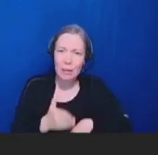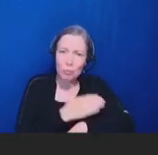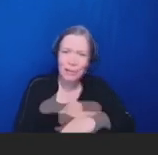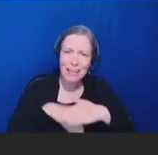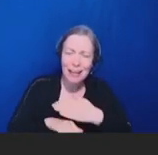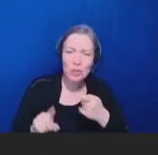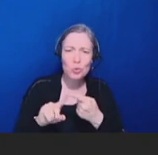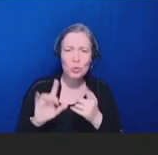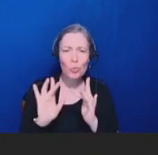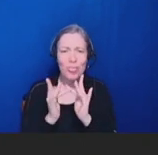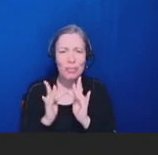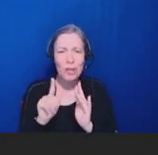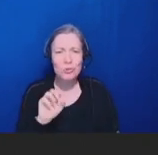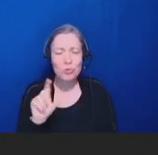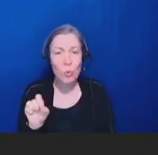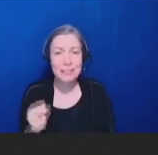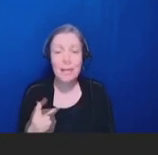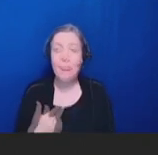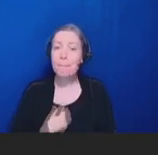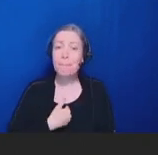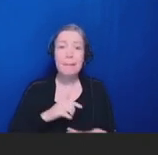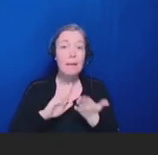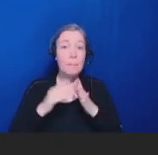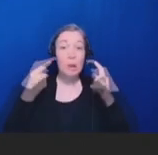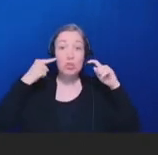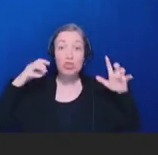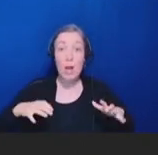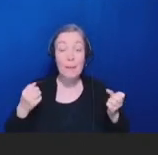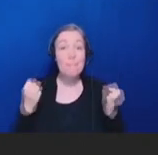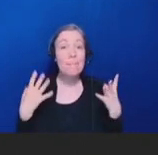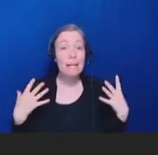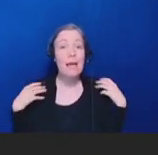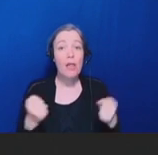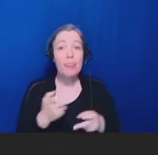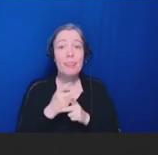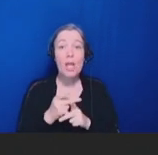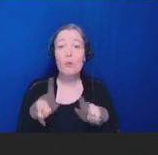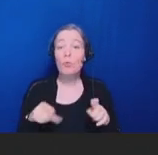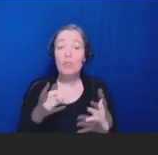at how many healthcare providers don't realize how many online resources there are available